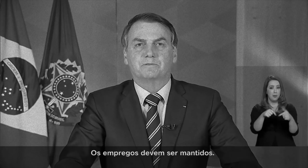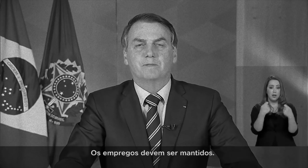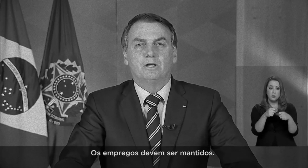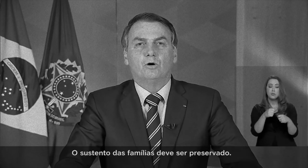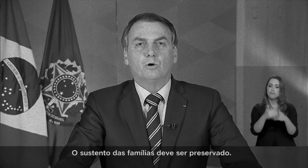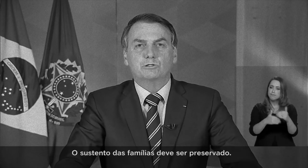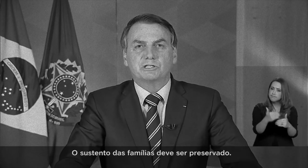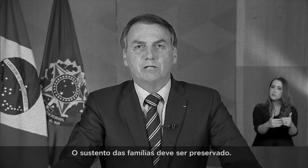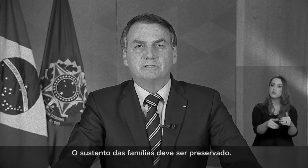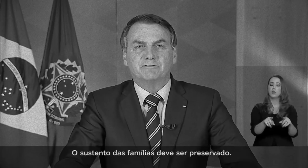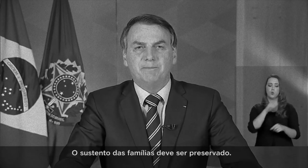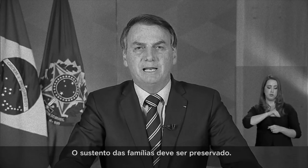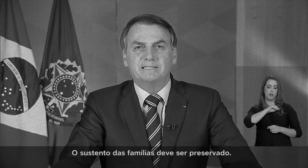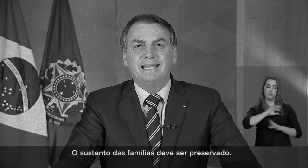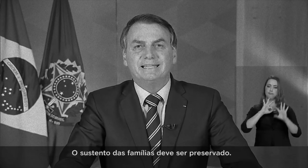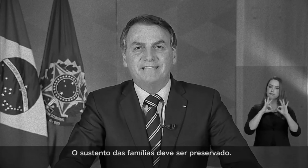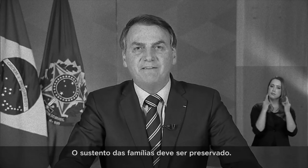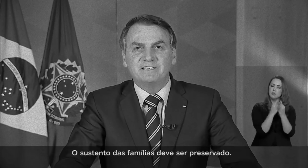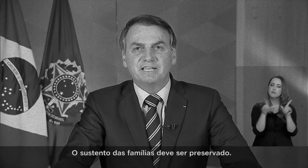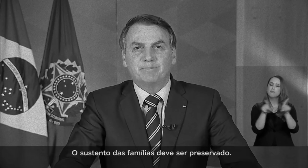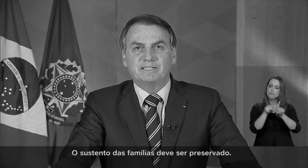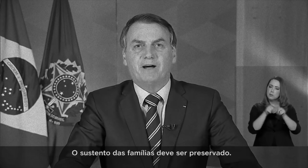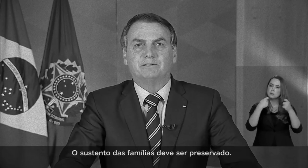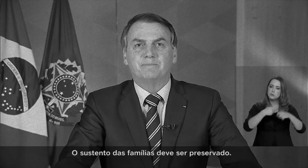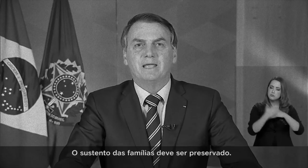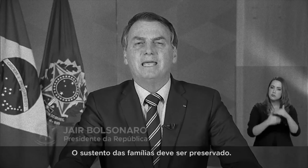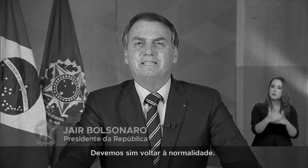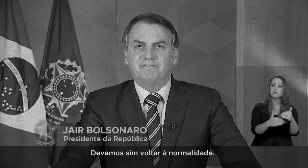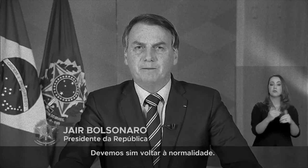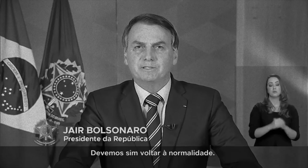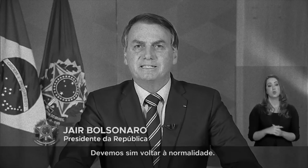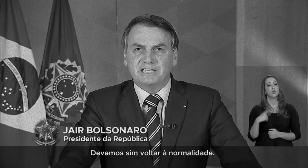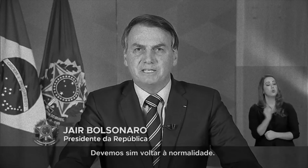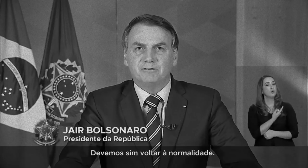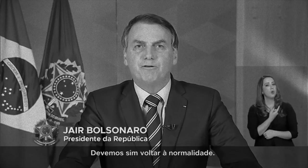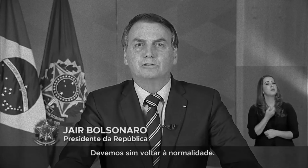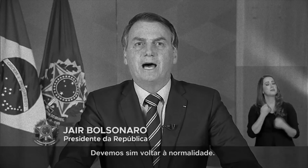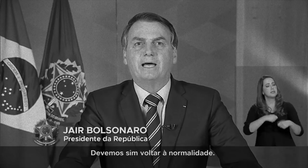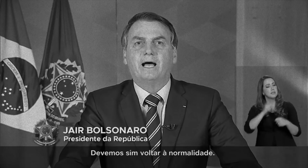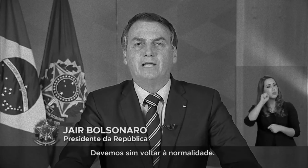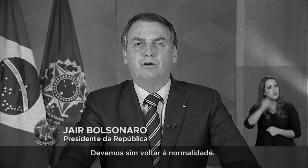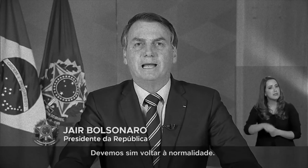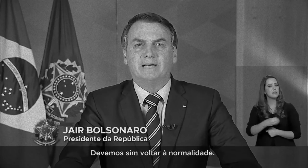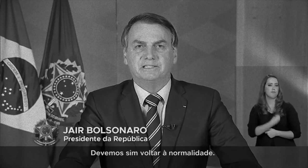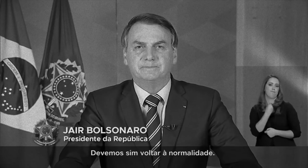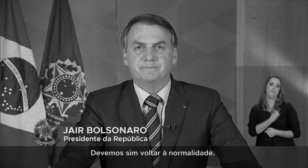Families' income must be preserved We must, definitely, return to normalcy.